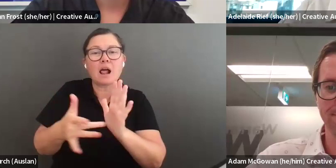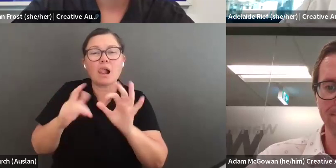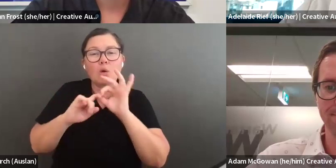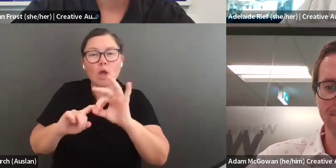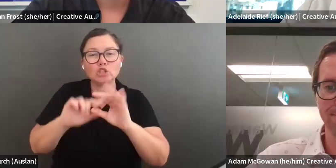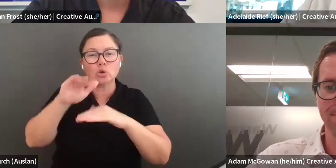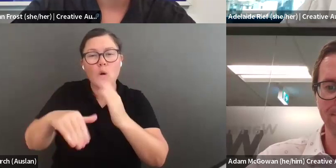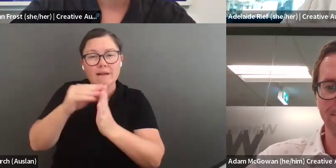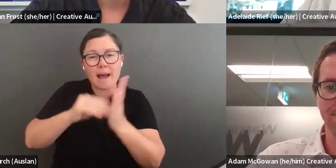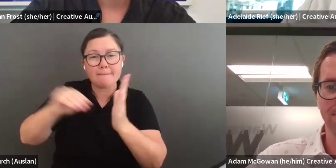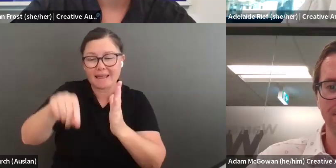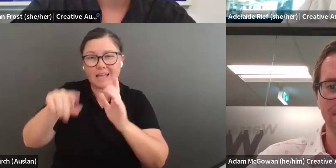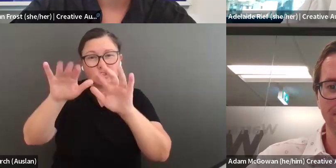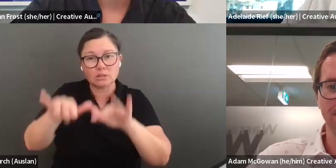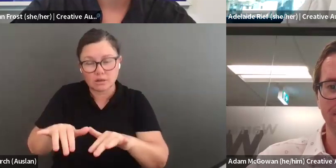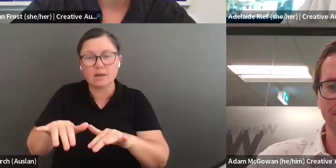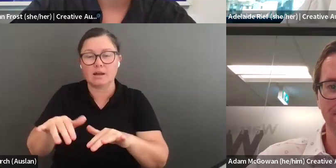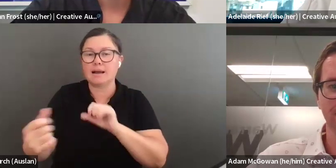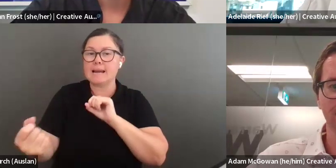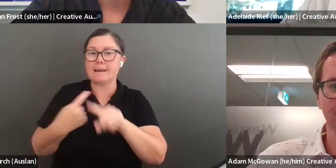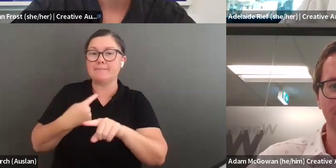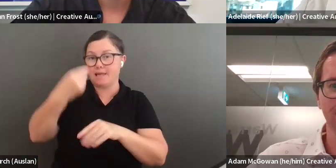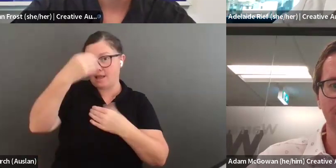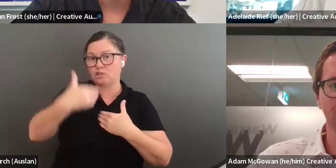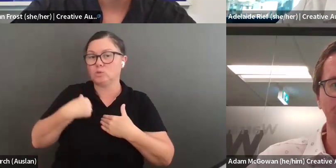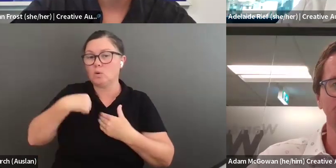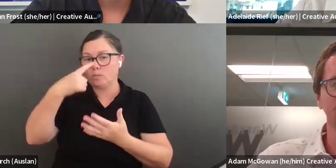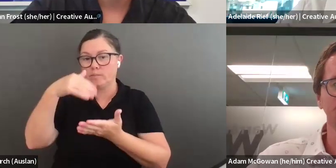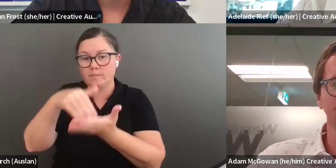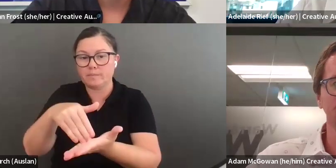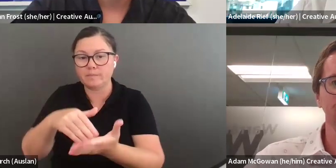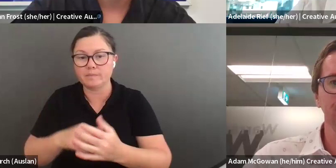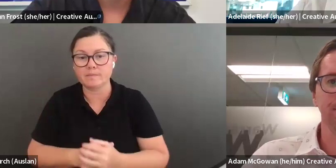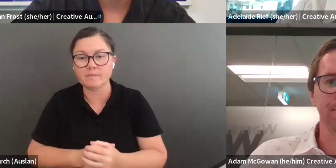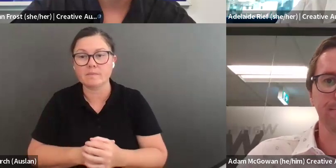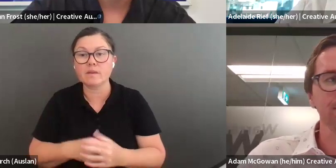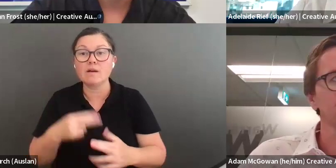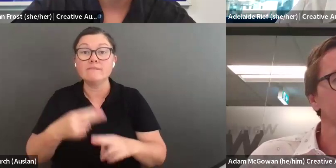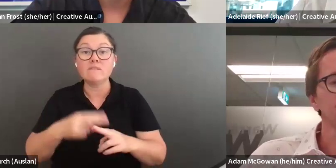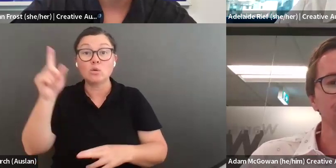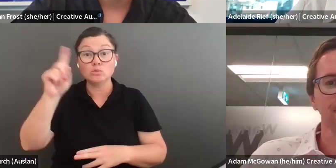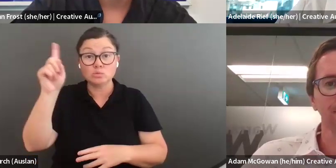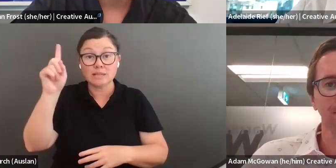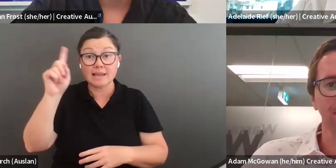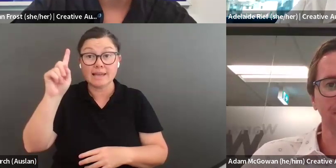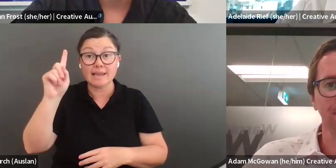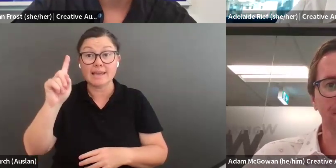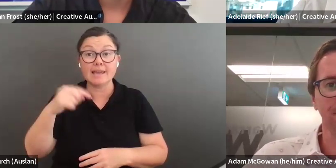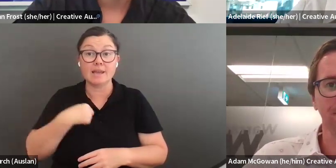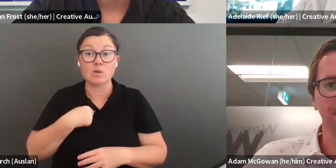system that you access in order to submit your application. Please feel free to email us with those questions. I think that